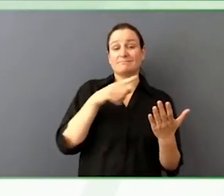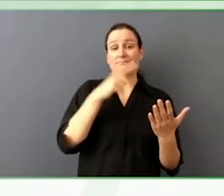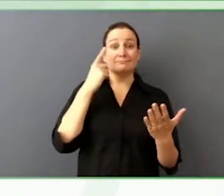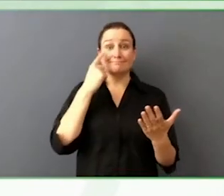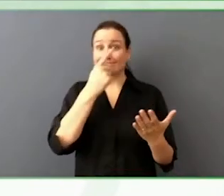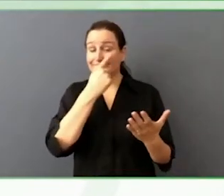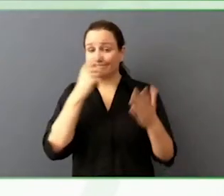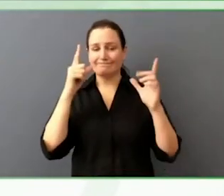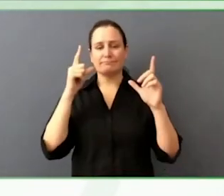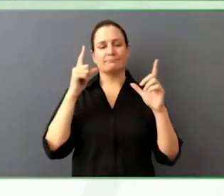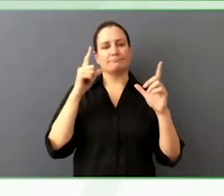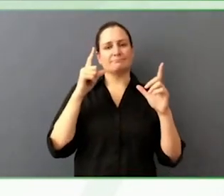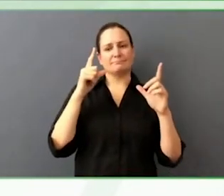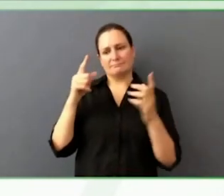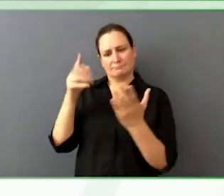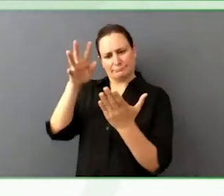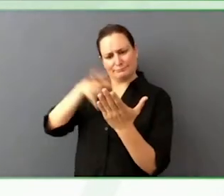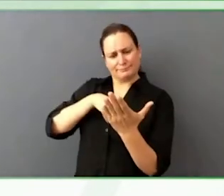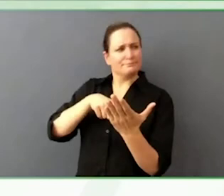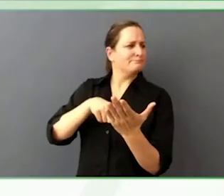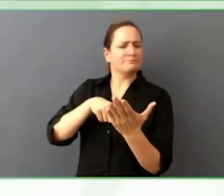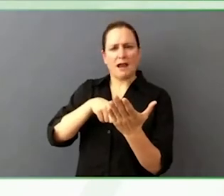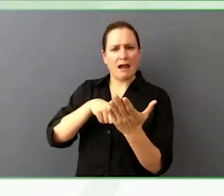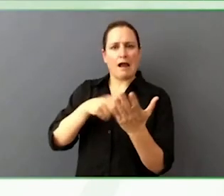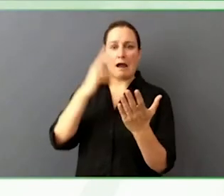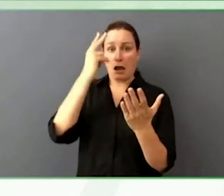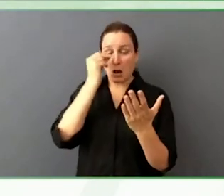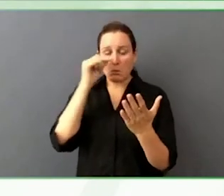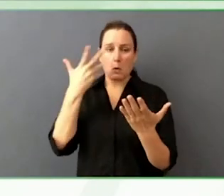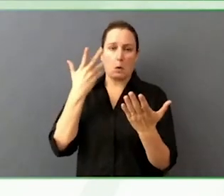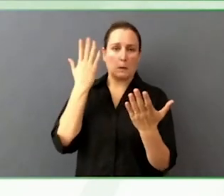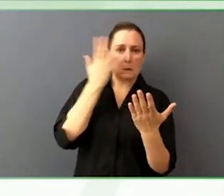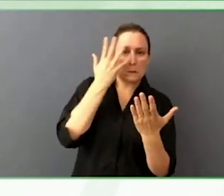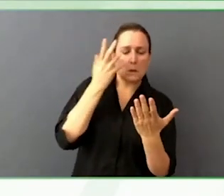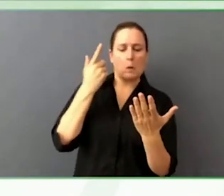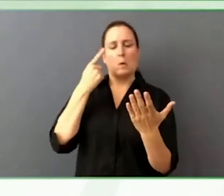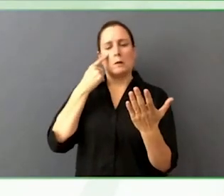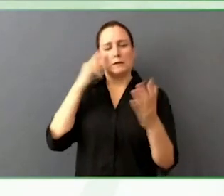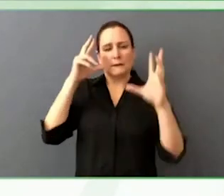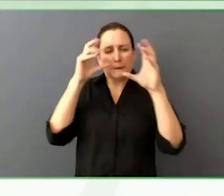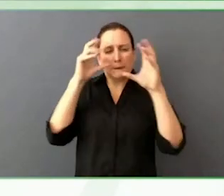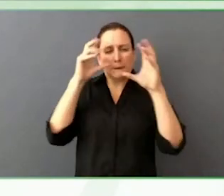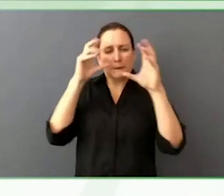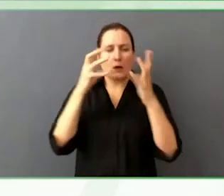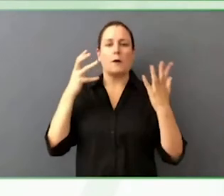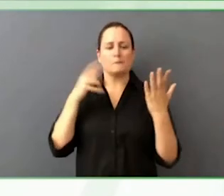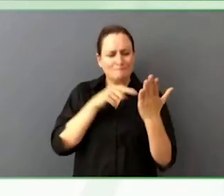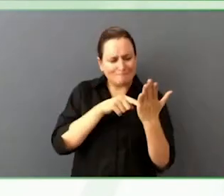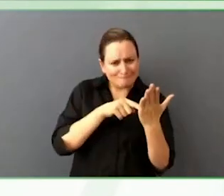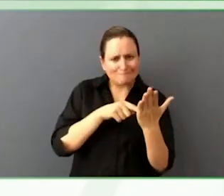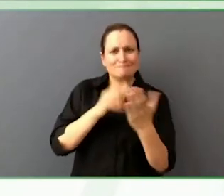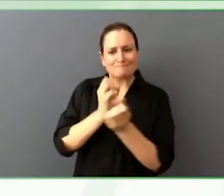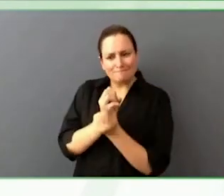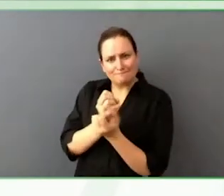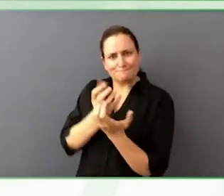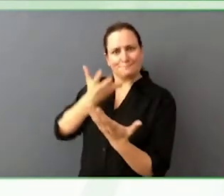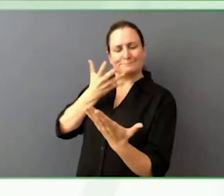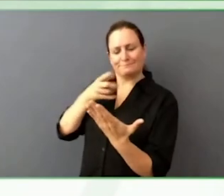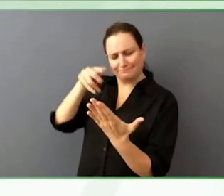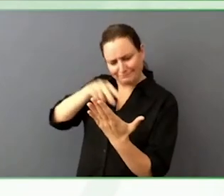It benefits people not coming from journalism background, backgrounds where they're used to reading content and complicated format,